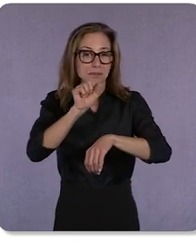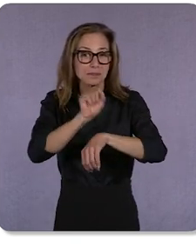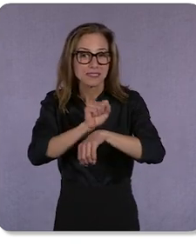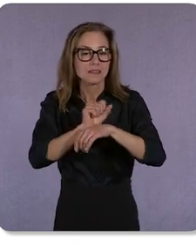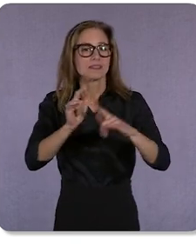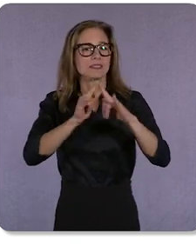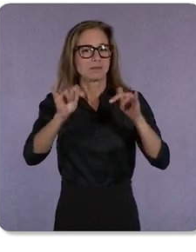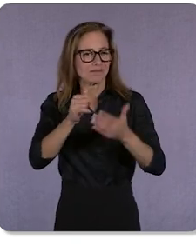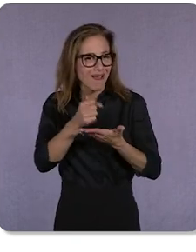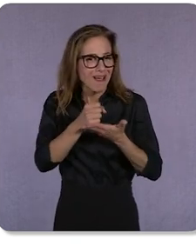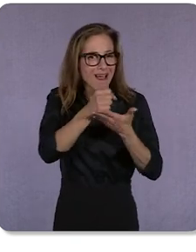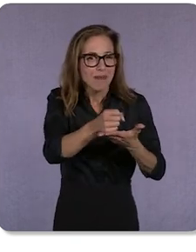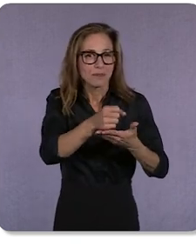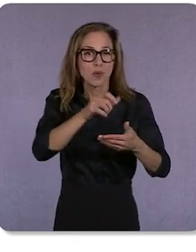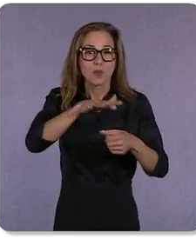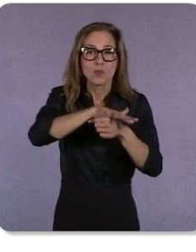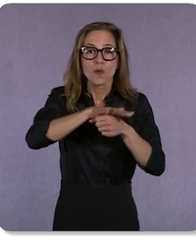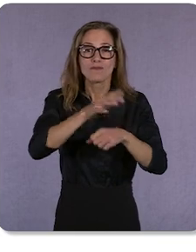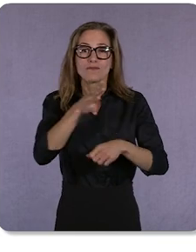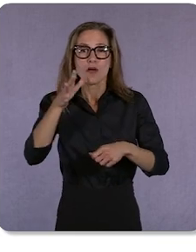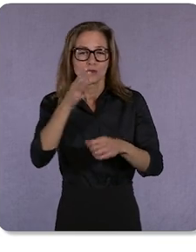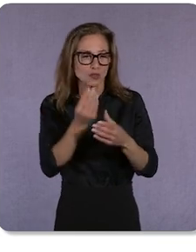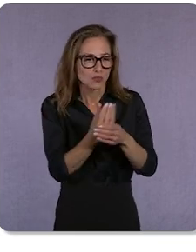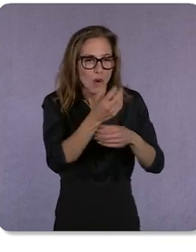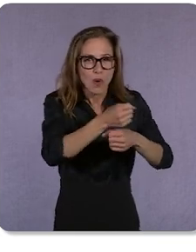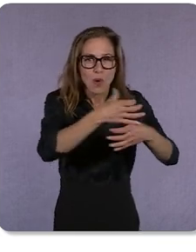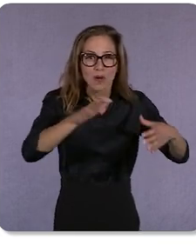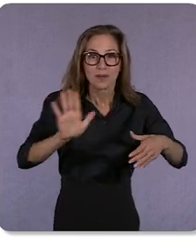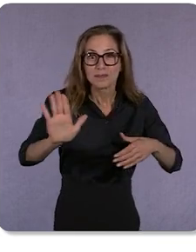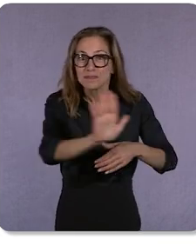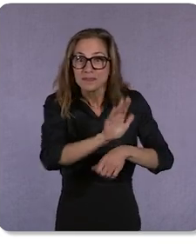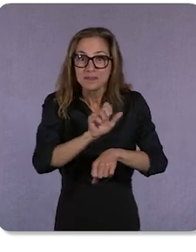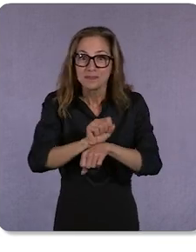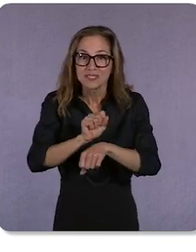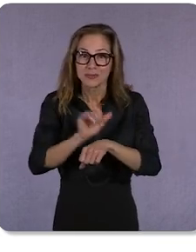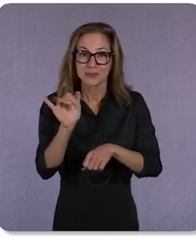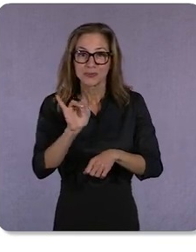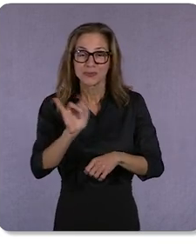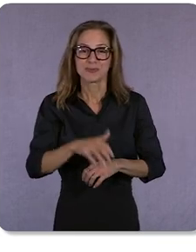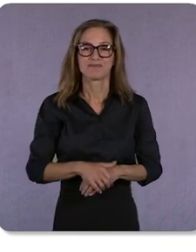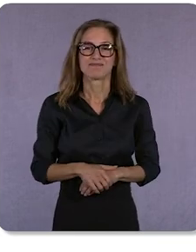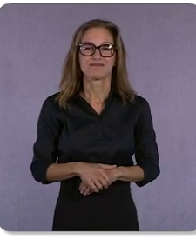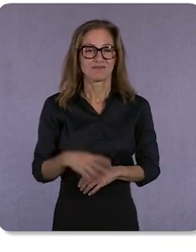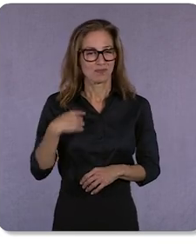local farmers grow their businesses. We want to help every customer of ours